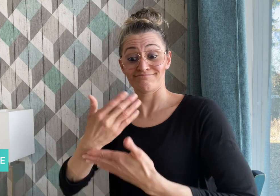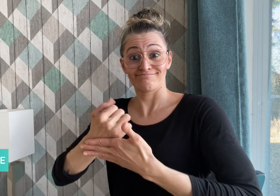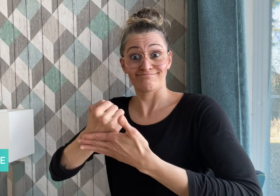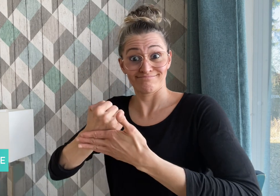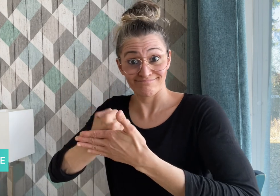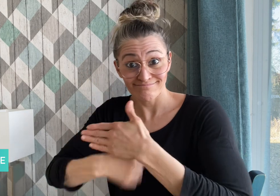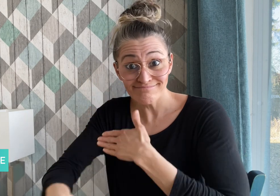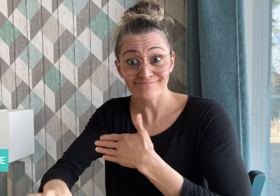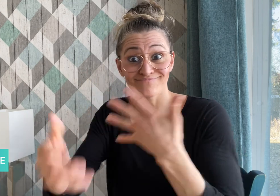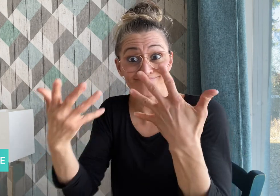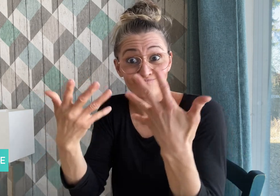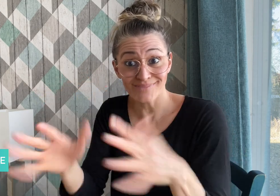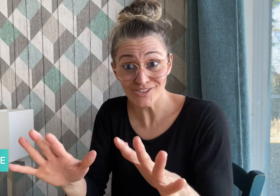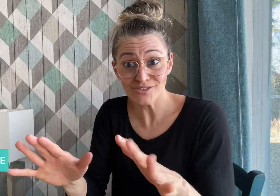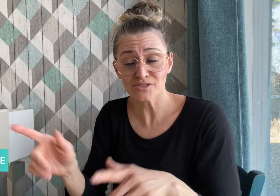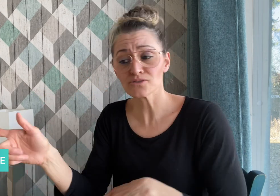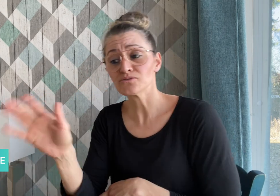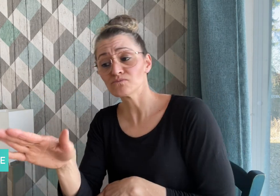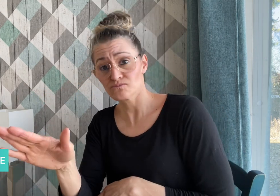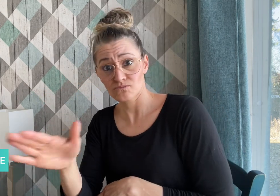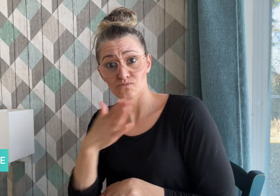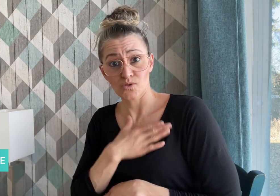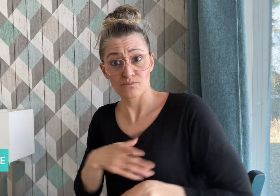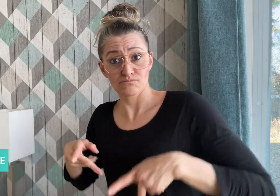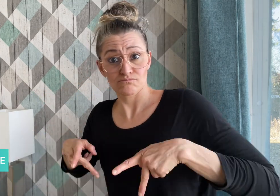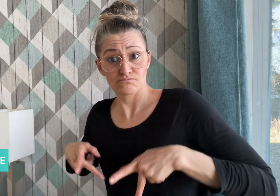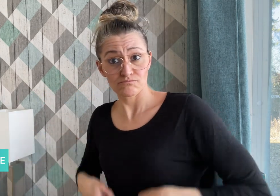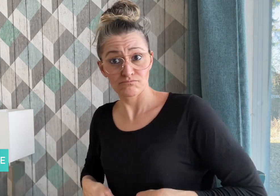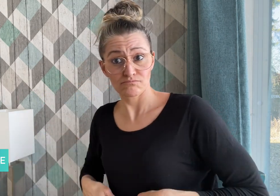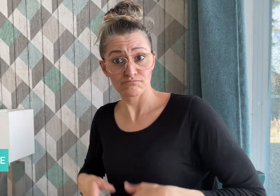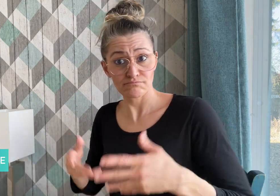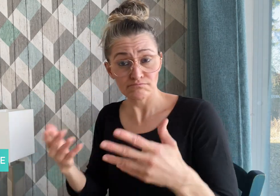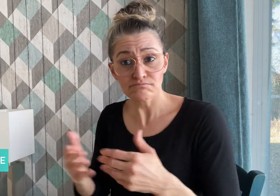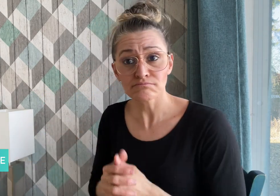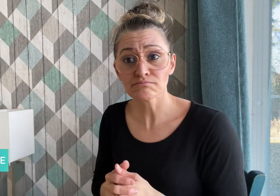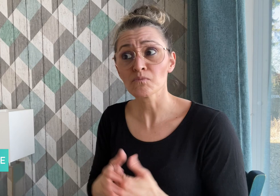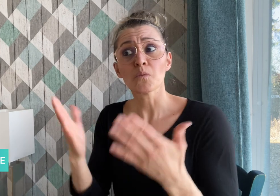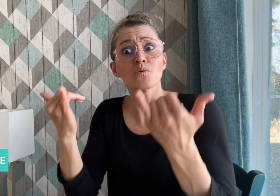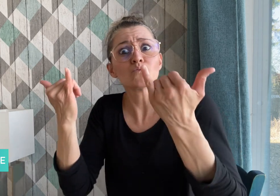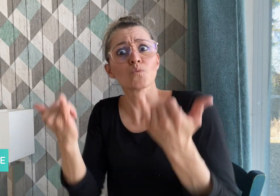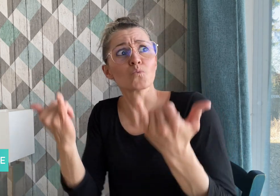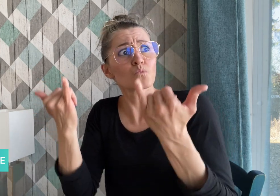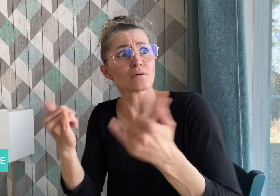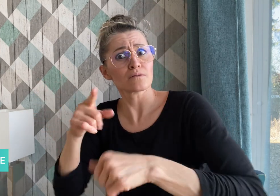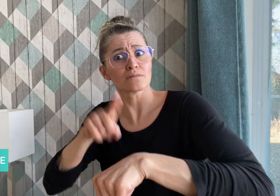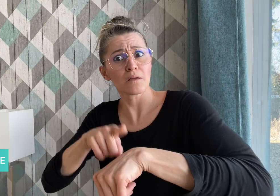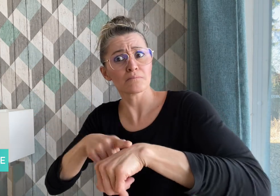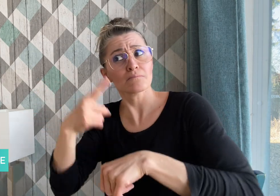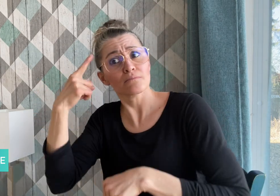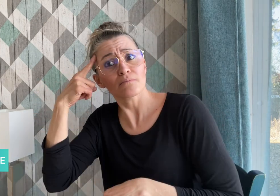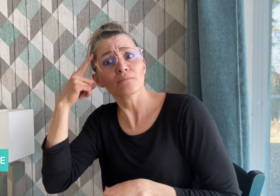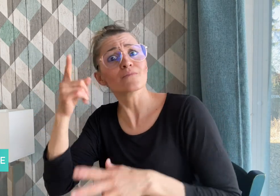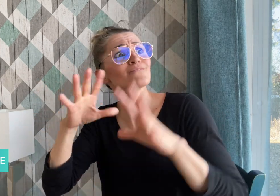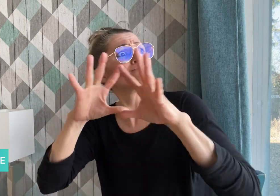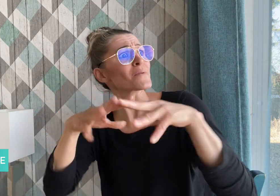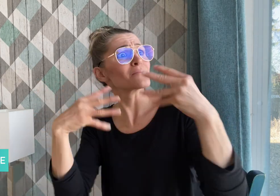my second child. Today, I don’t think Deaf people